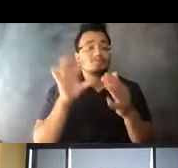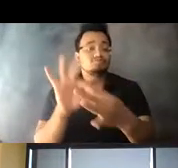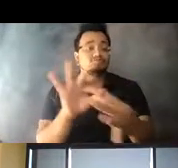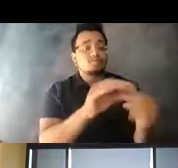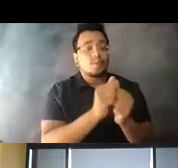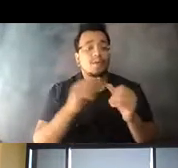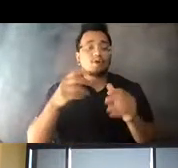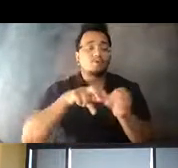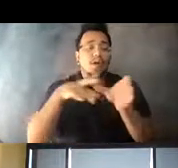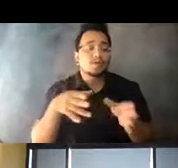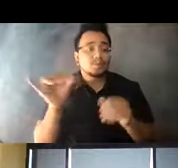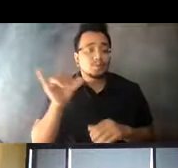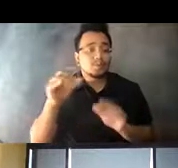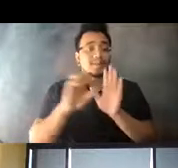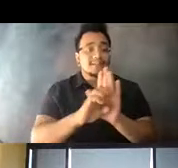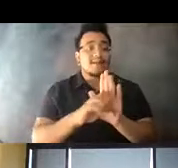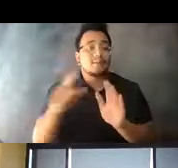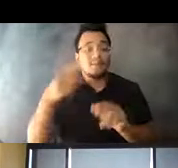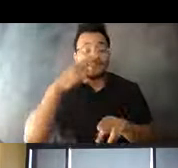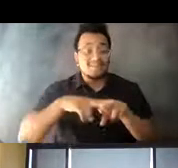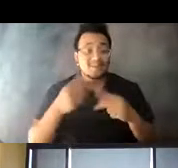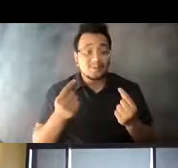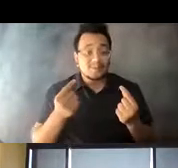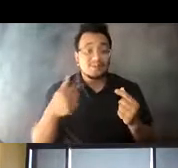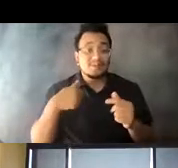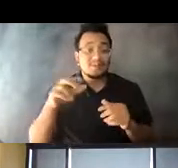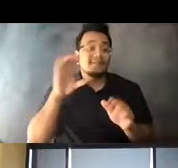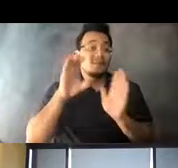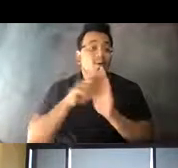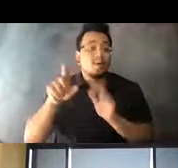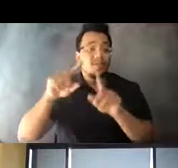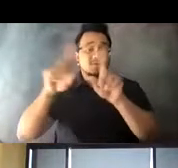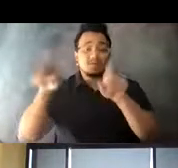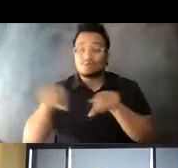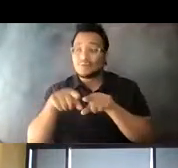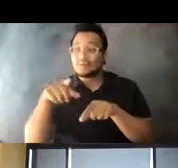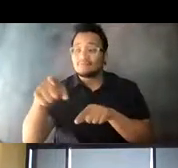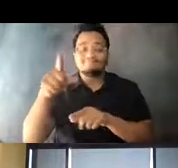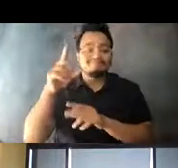14:43:42 As an example of the fun we had, the photo on the screen pays homage to "Star